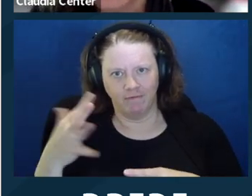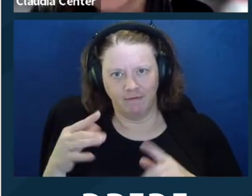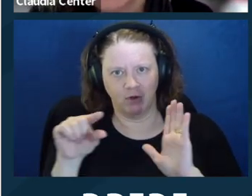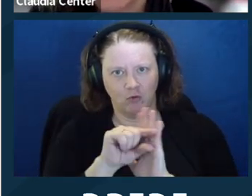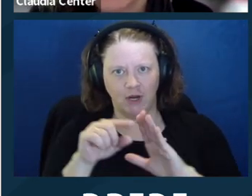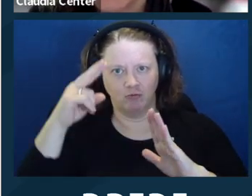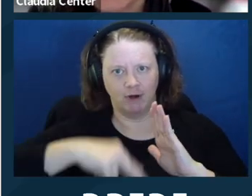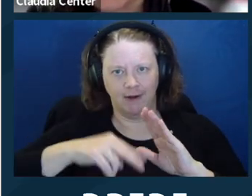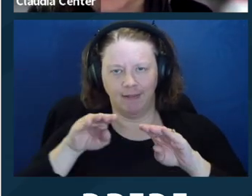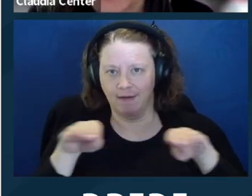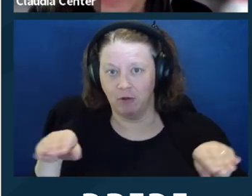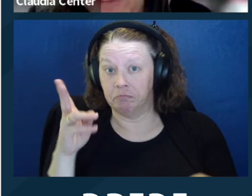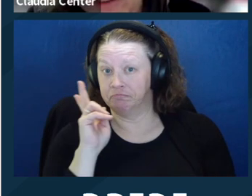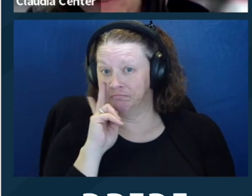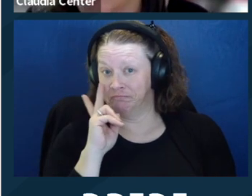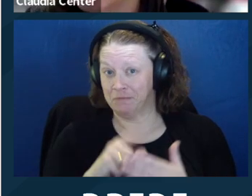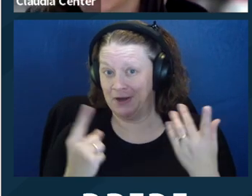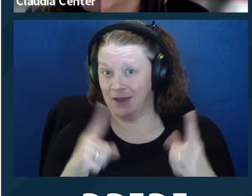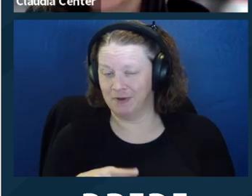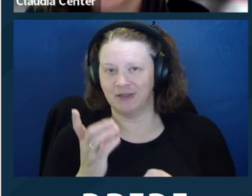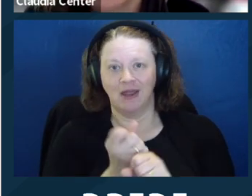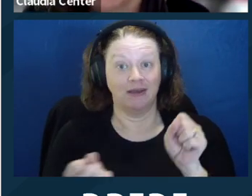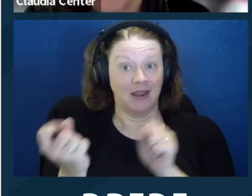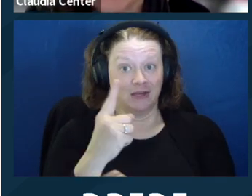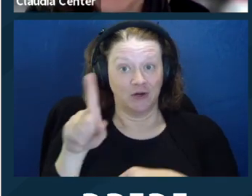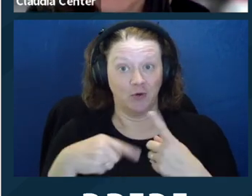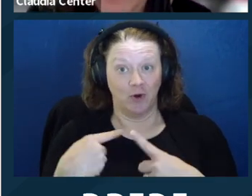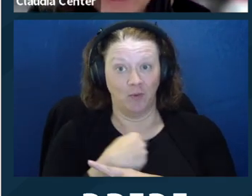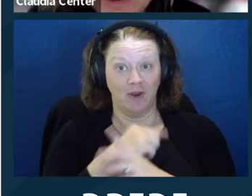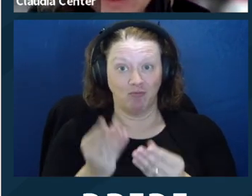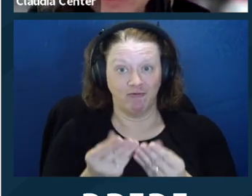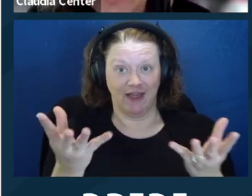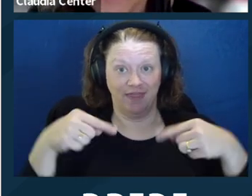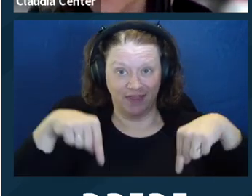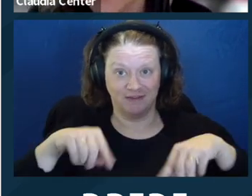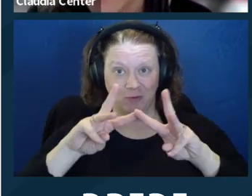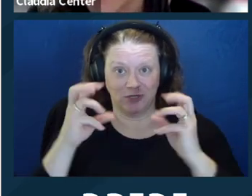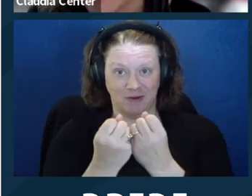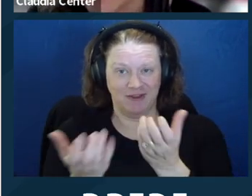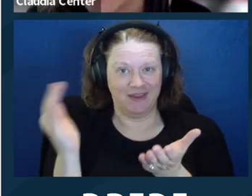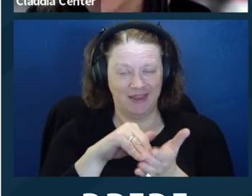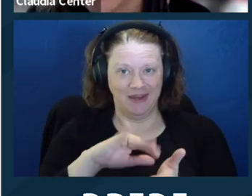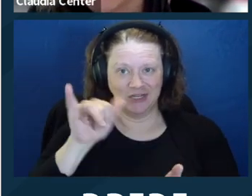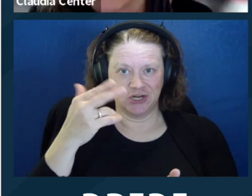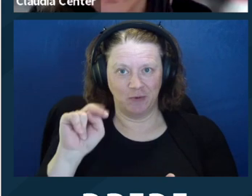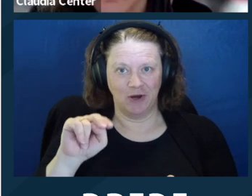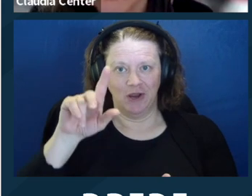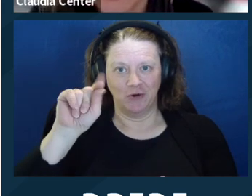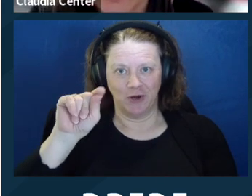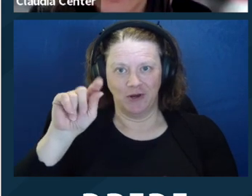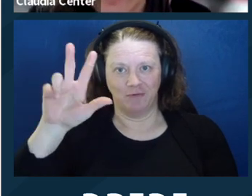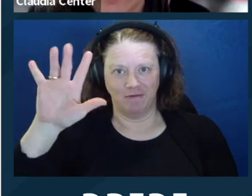in January 2025, I will report back on how effective that is for doing a first draft.